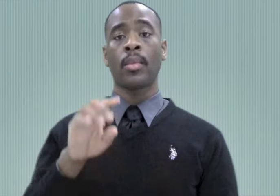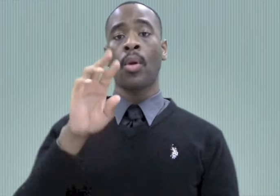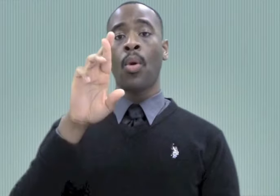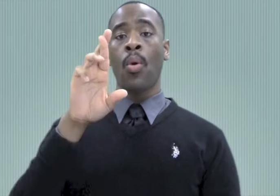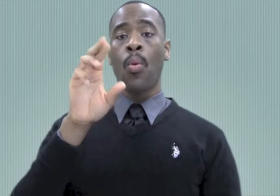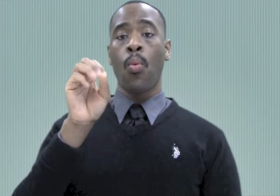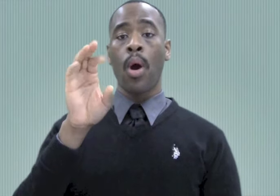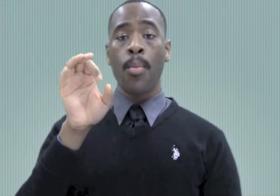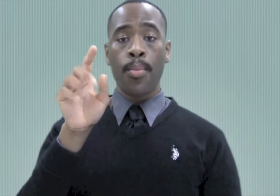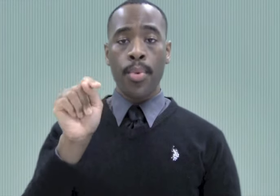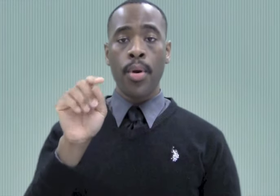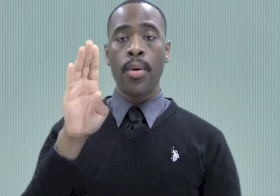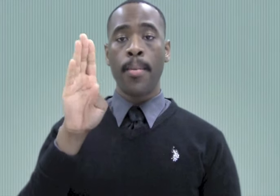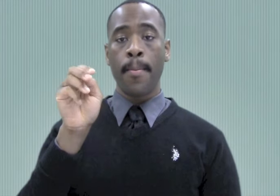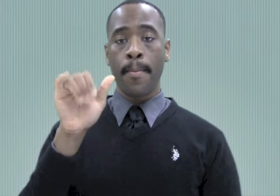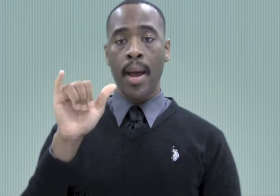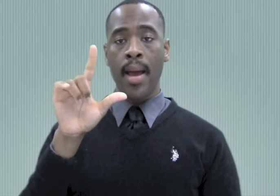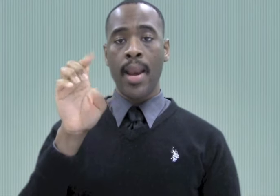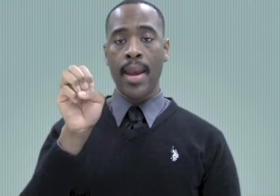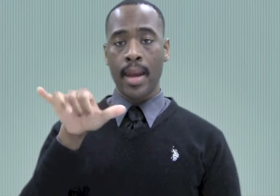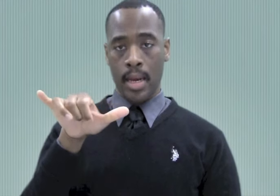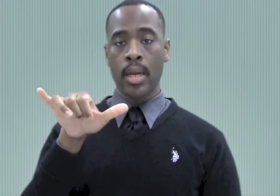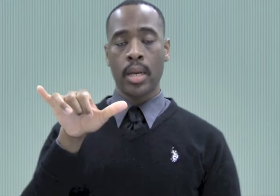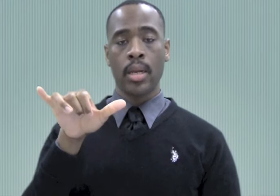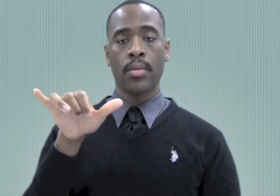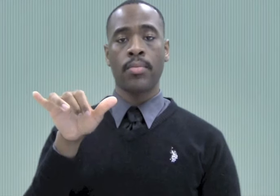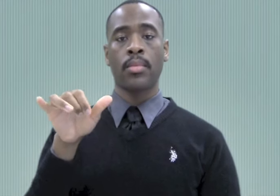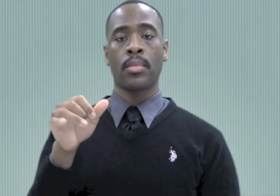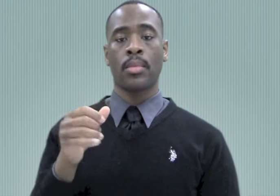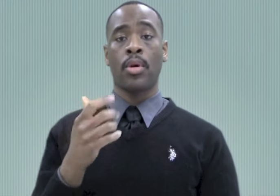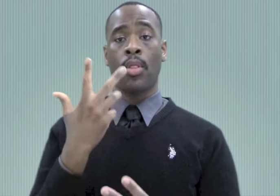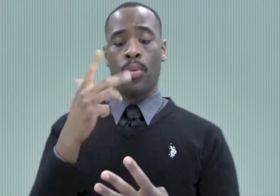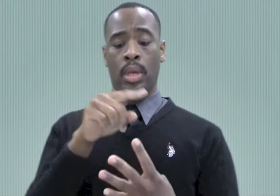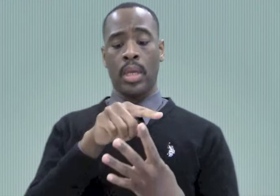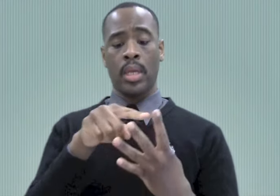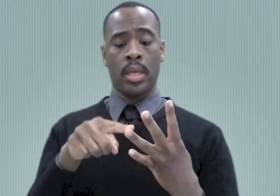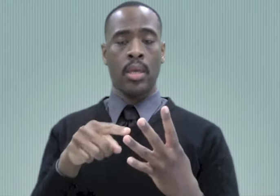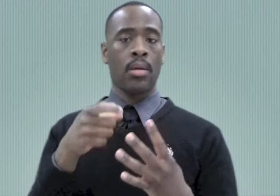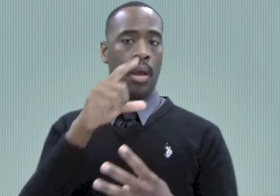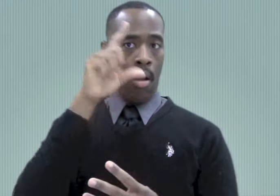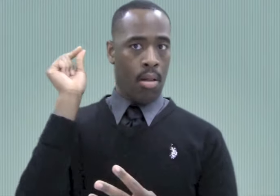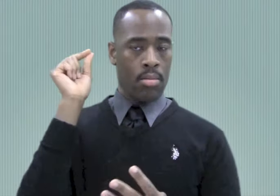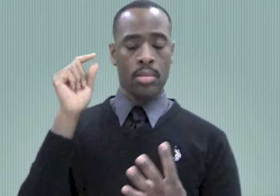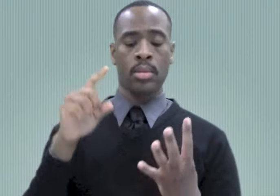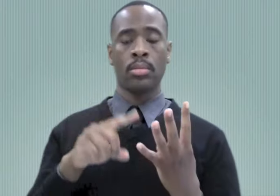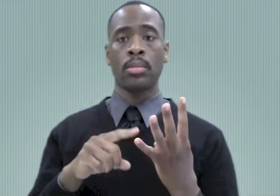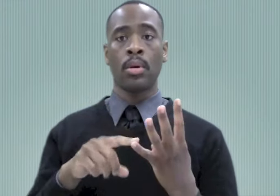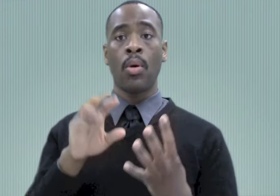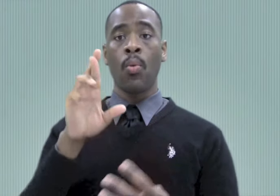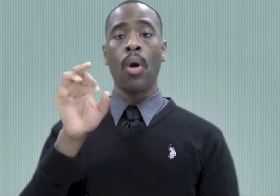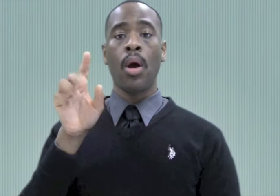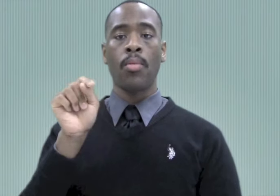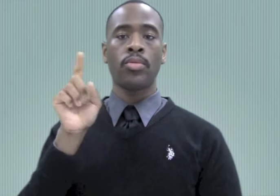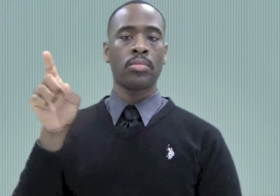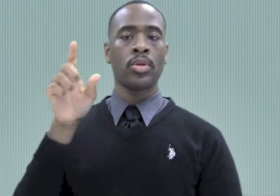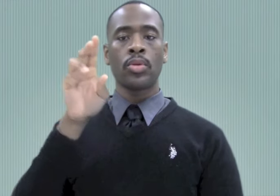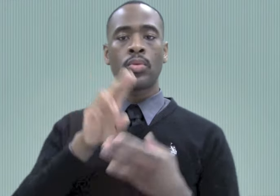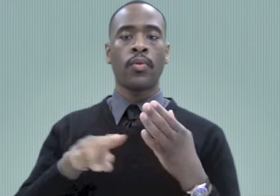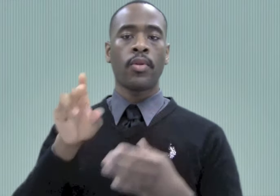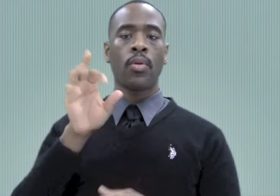and Robert Bayley. The first three of us were from Gallaudet University and Dr. Bayley was from the University of